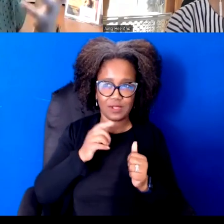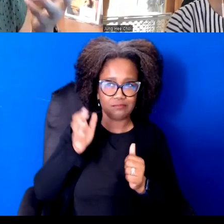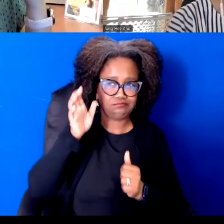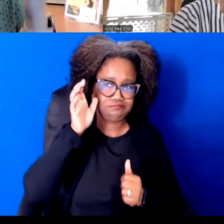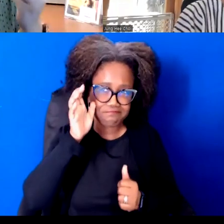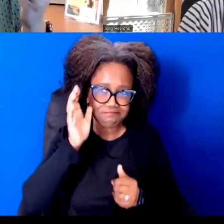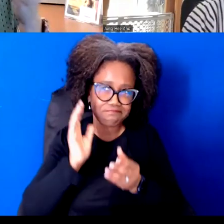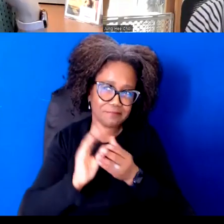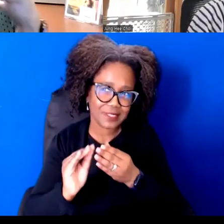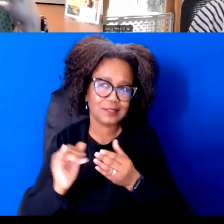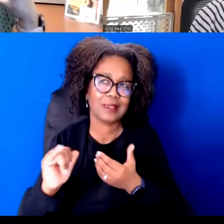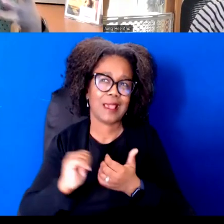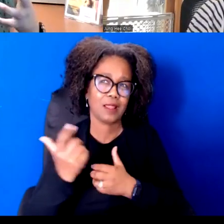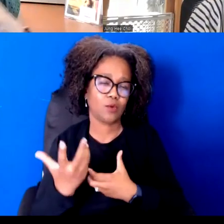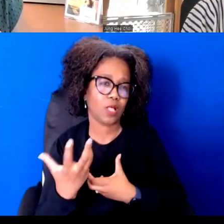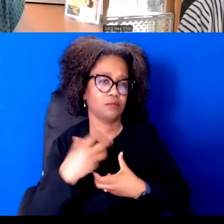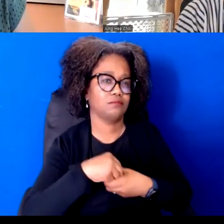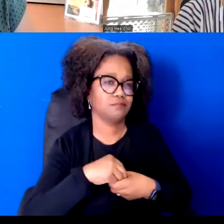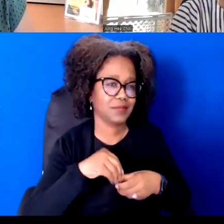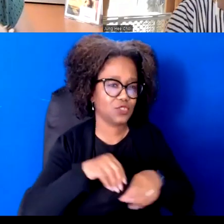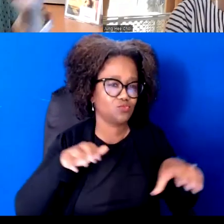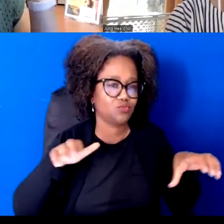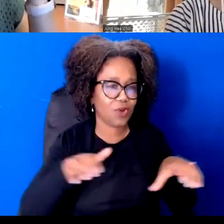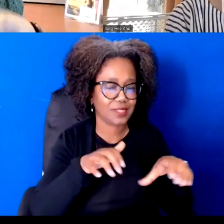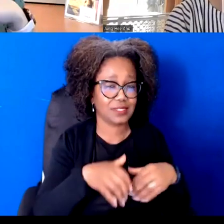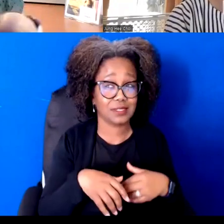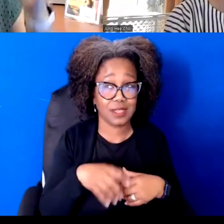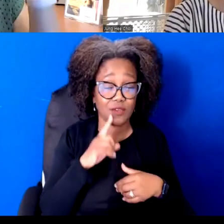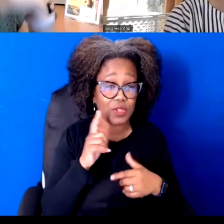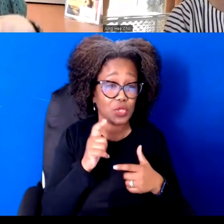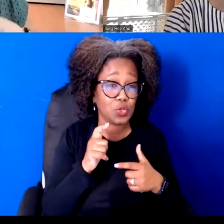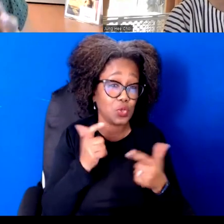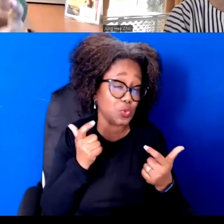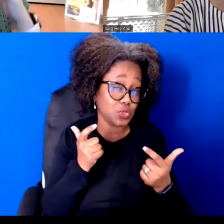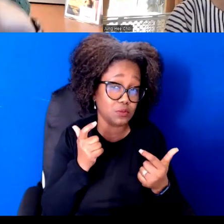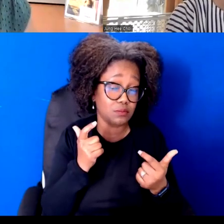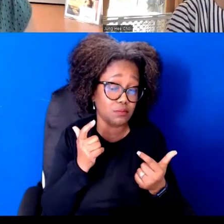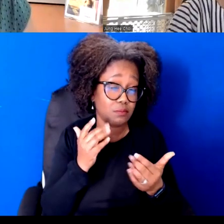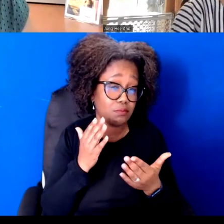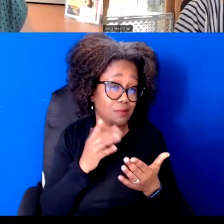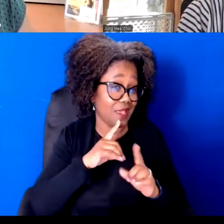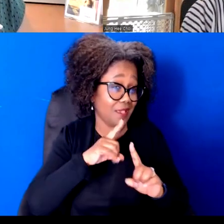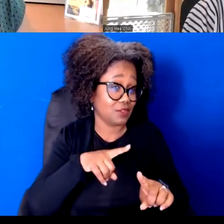Like that's the biggest fundamental piece about how to continue to kind of ingrain and practice these ideas.